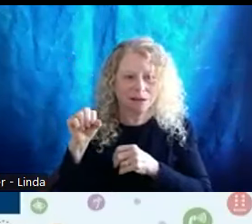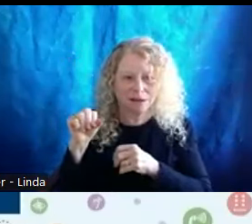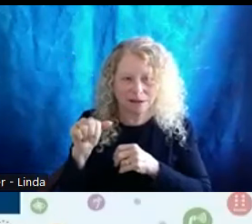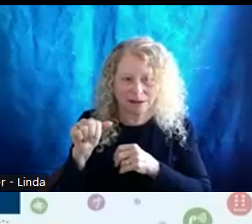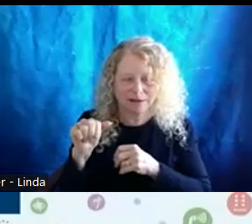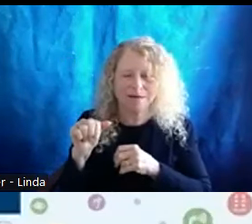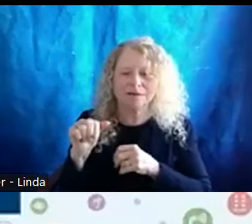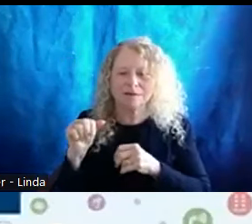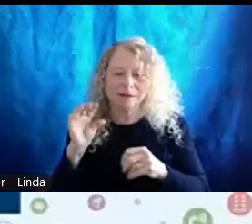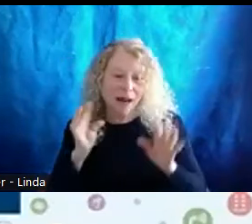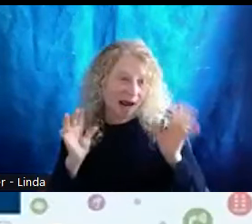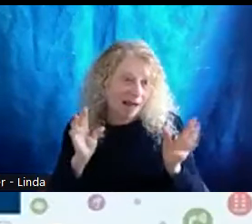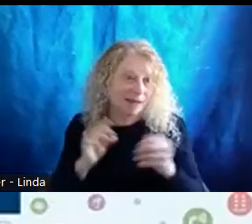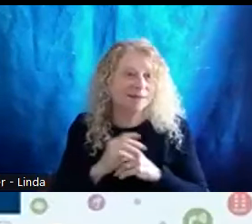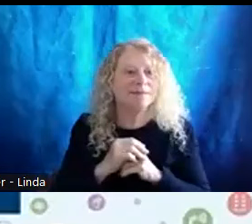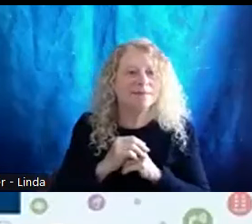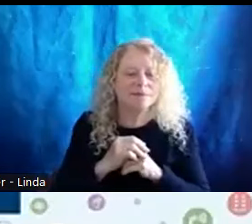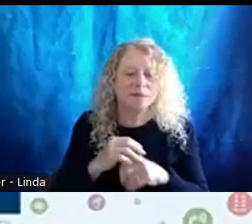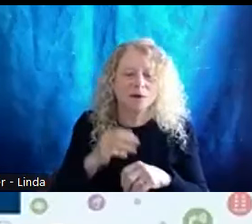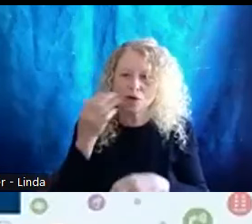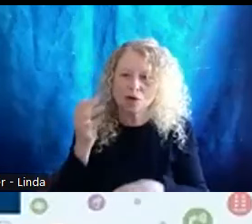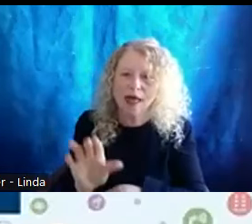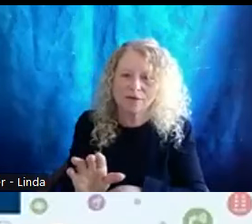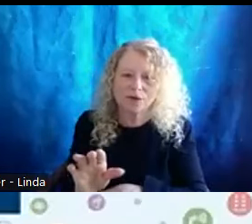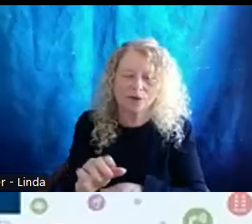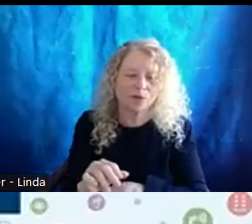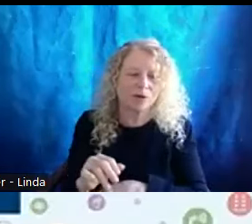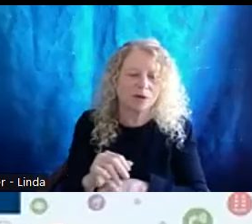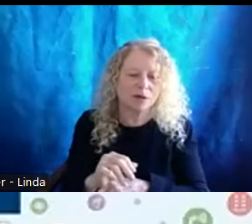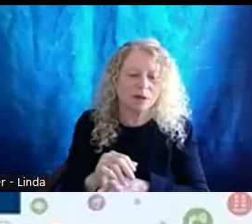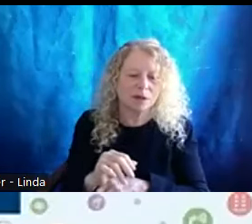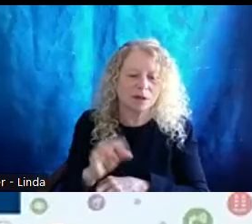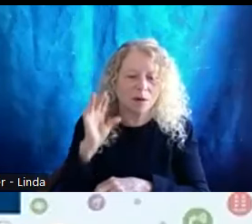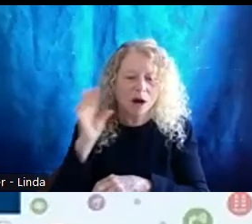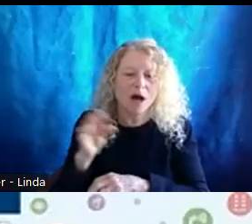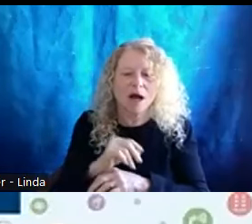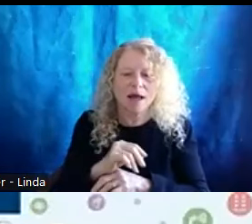Hi, good afternoon. Or hi, it's still morning.